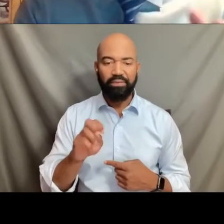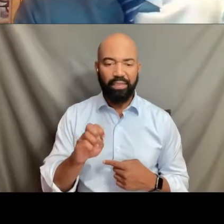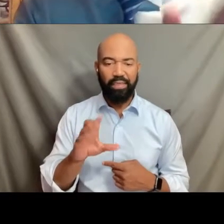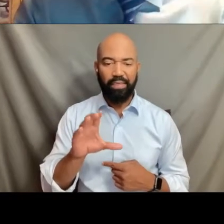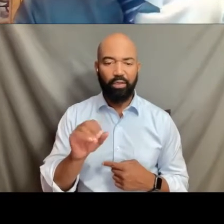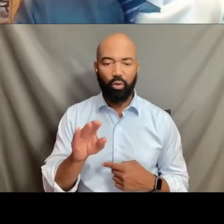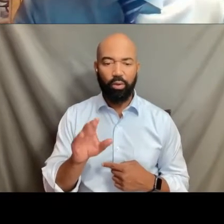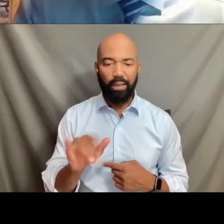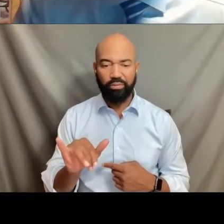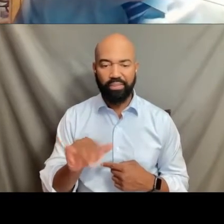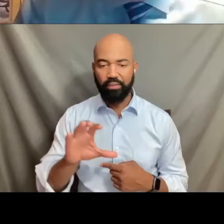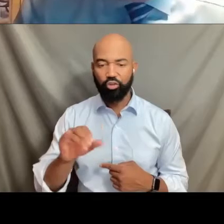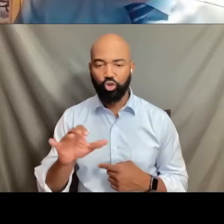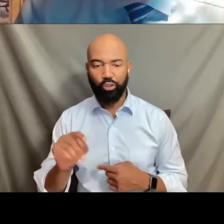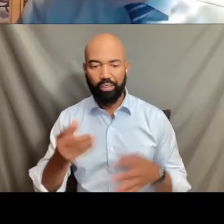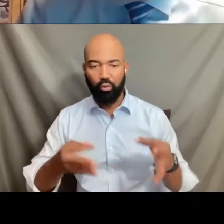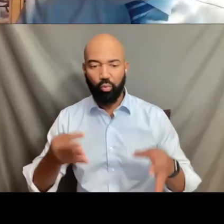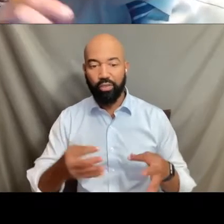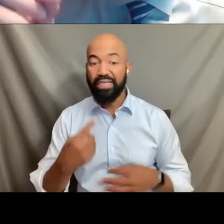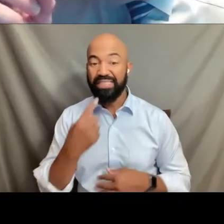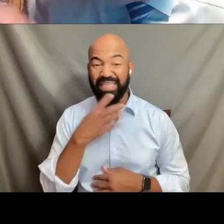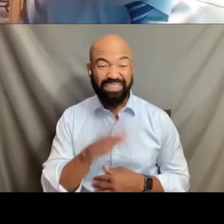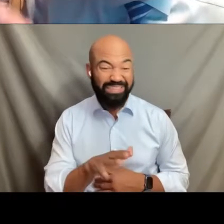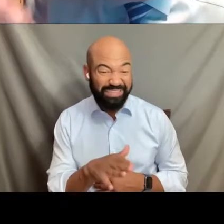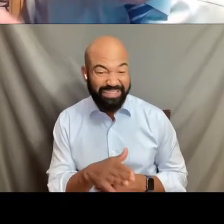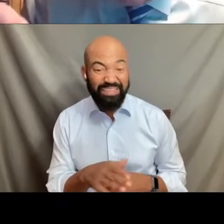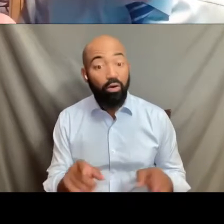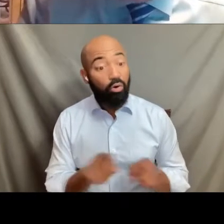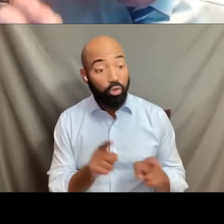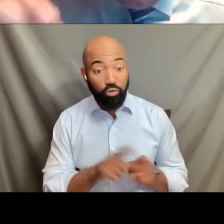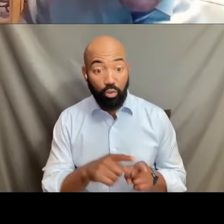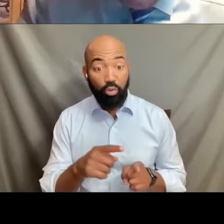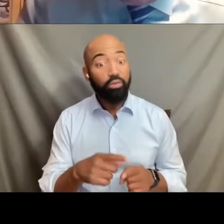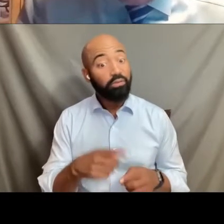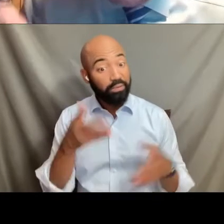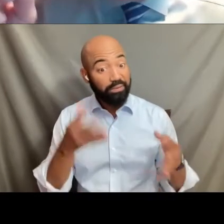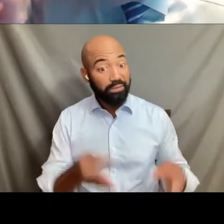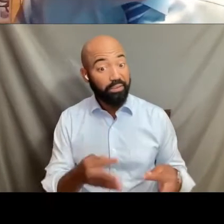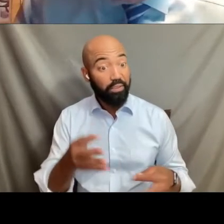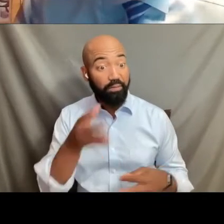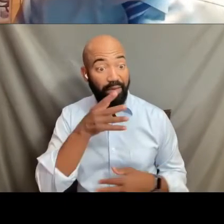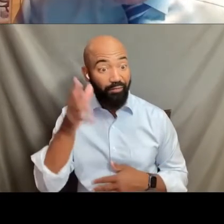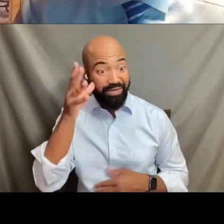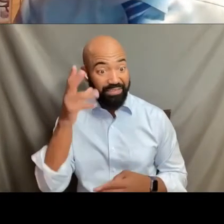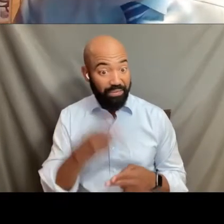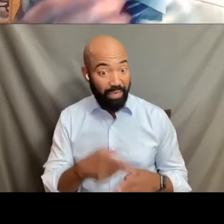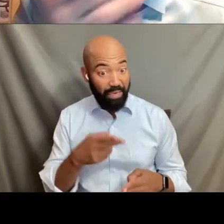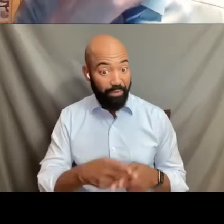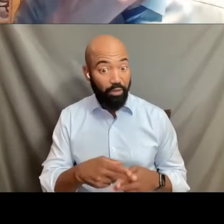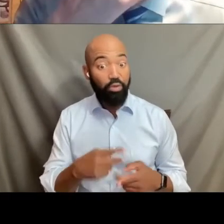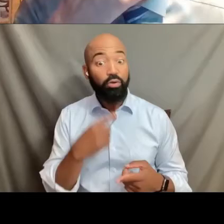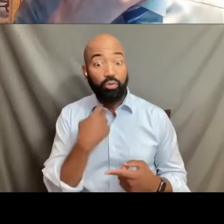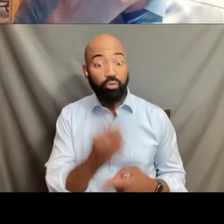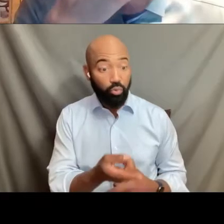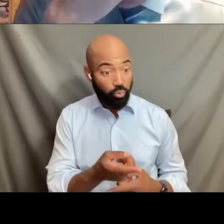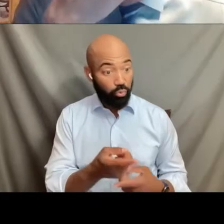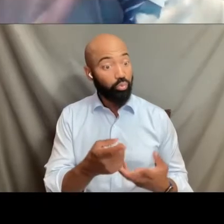Also says, Oh, by the way, the decision to disclose your names of the parents to opposing counsel was the right one.